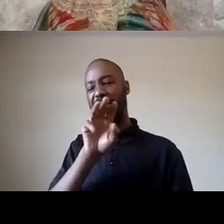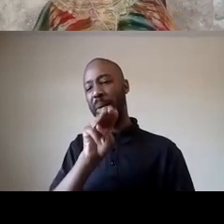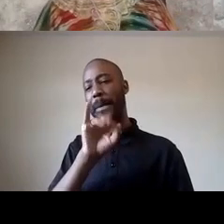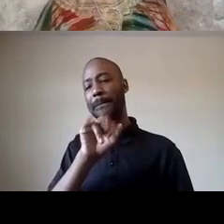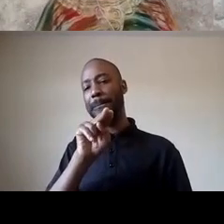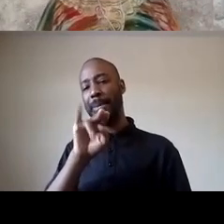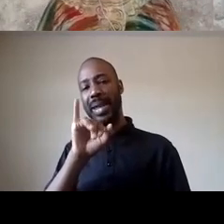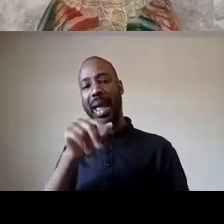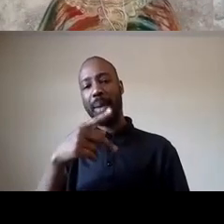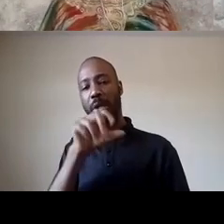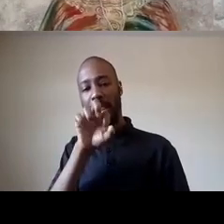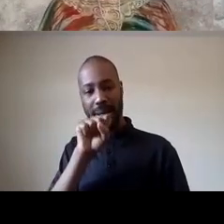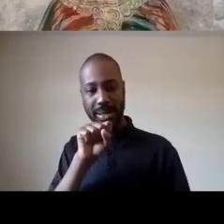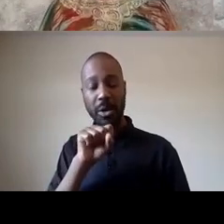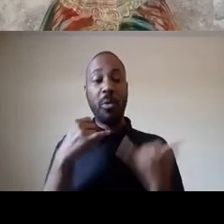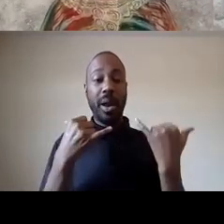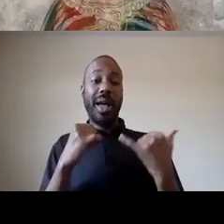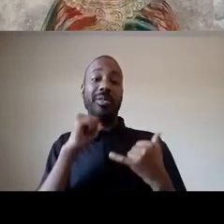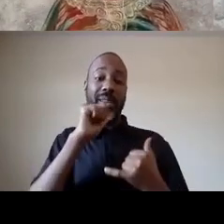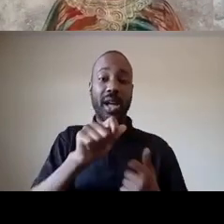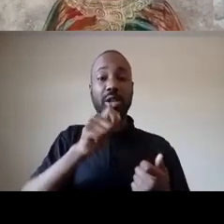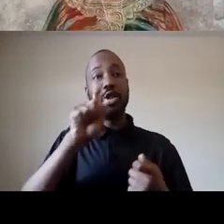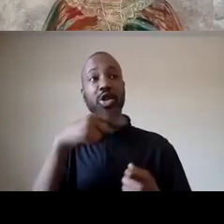just reforming police but they're disbanding